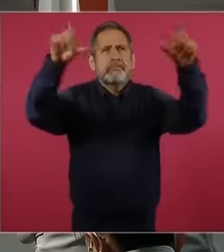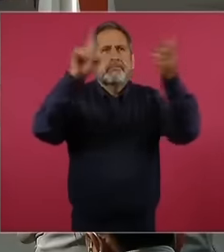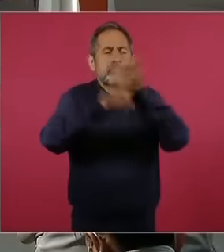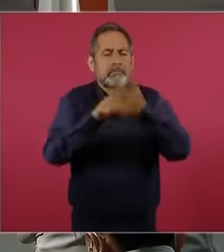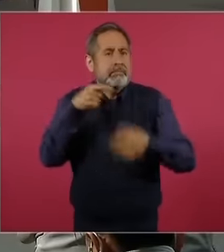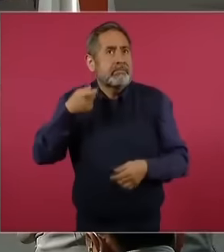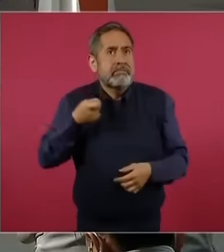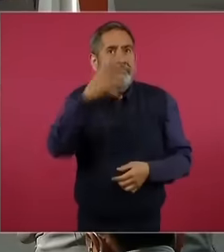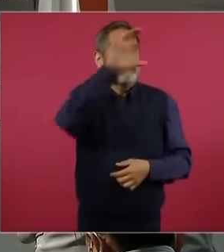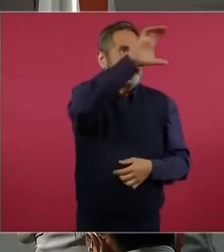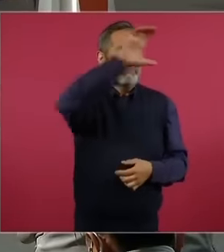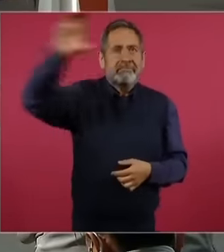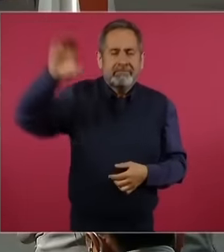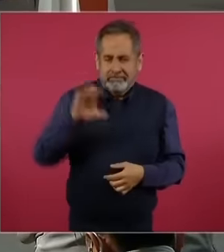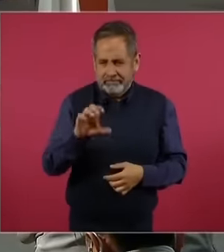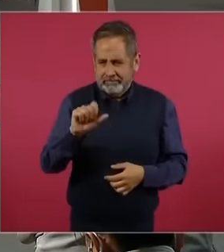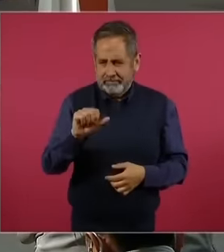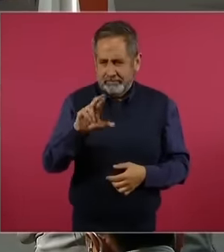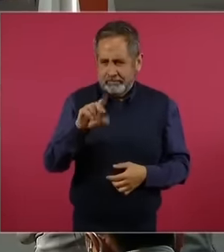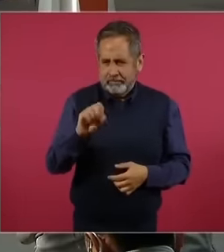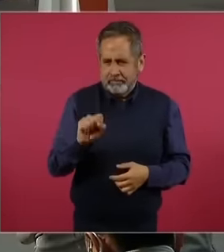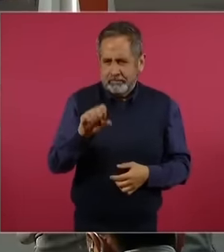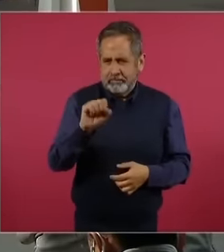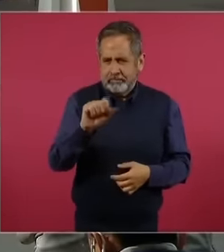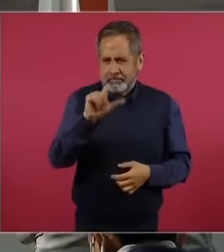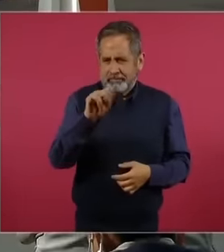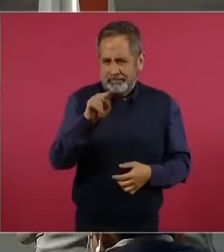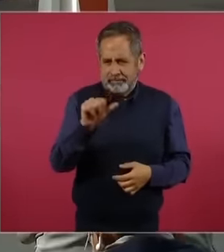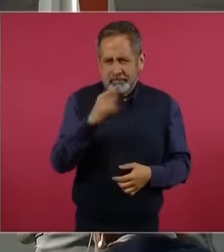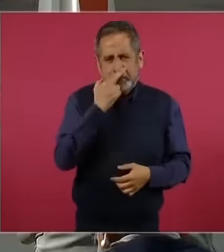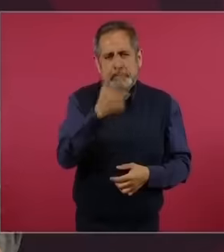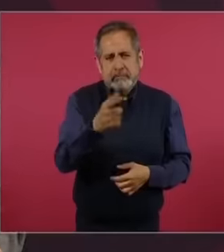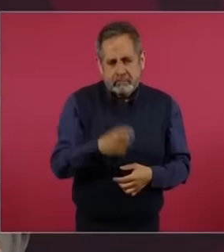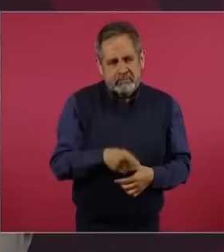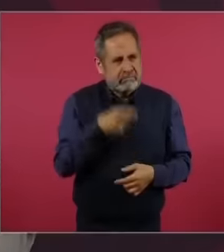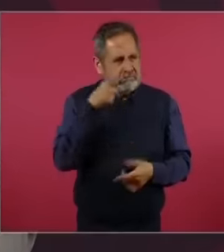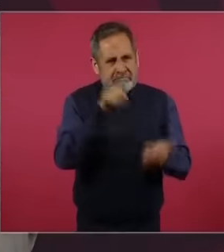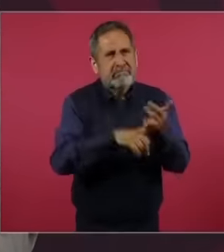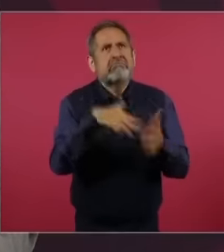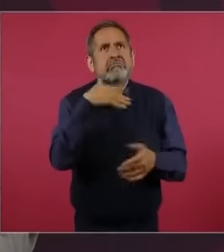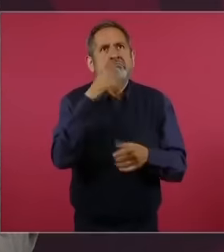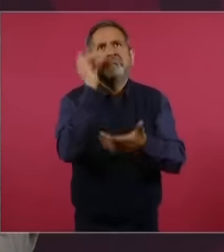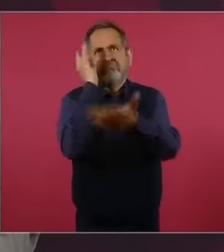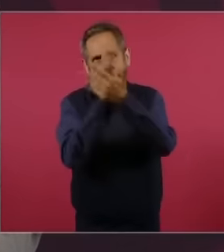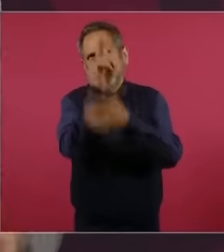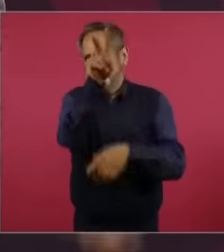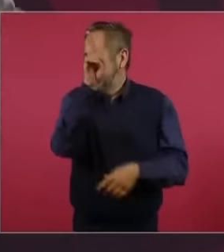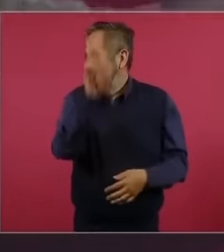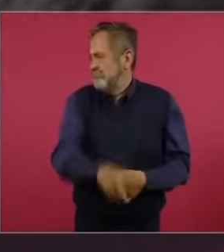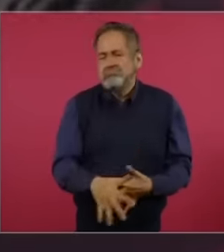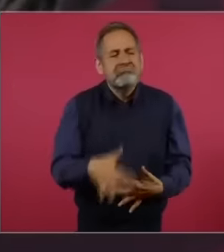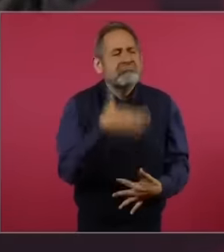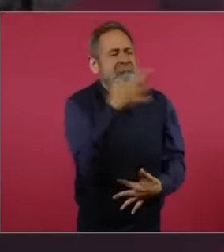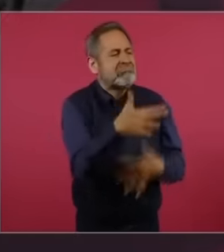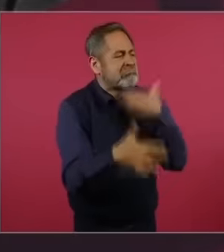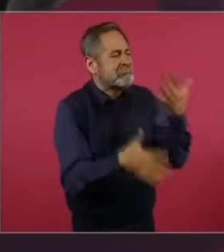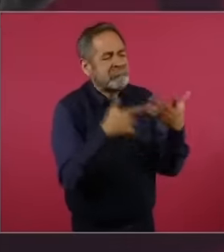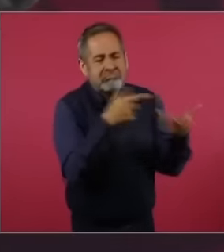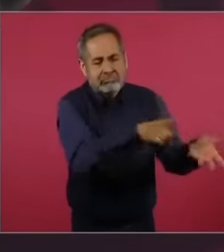de Gortari and that they remove this the name of rubendario Well there He has a great apartment